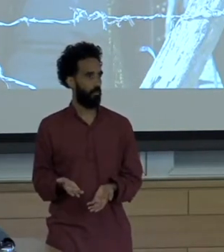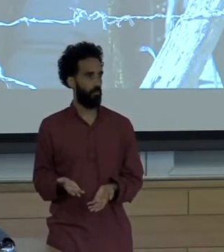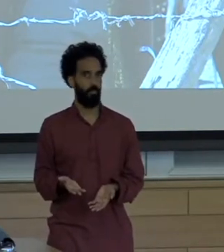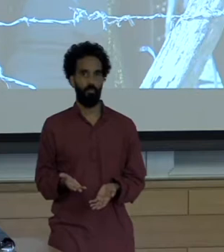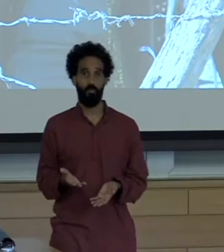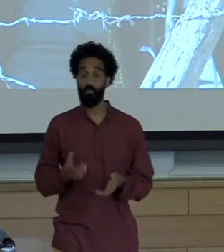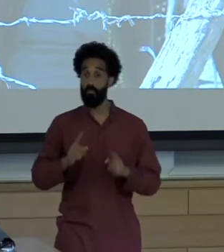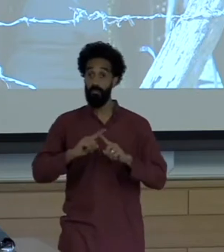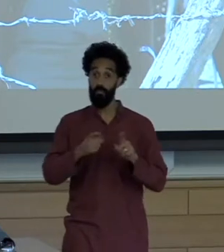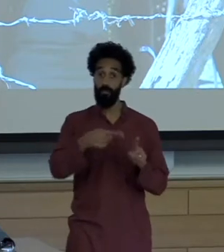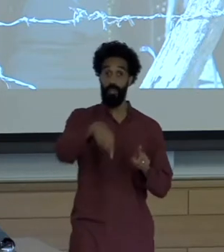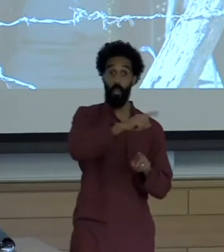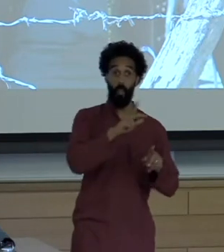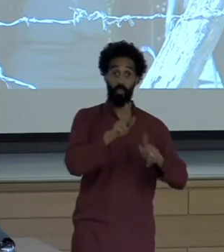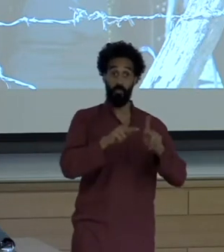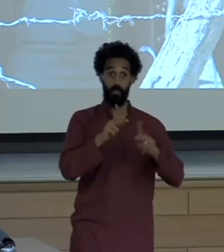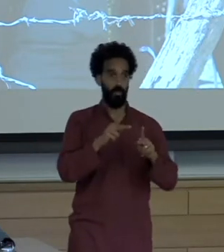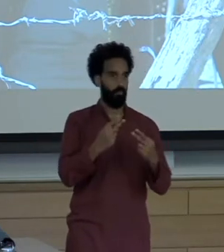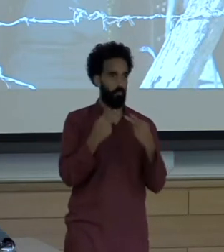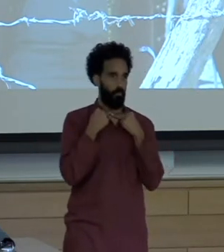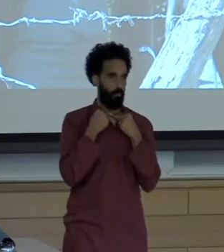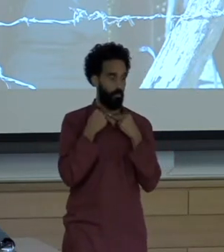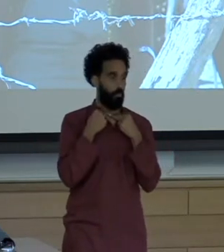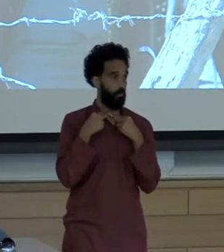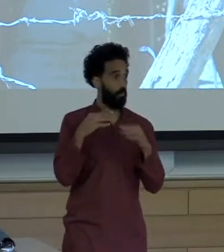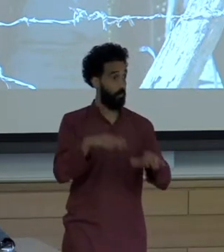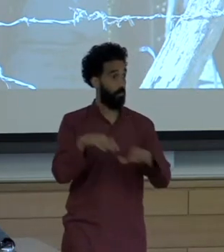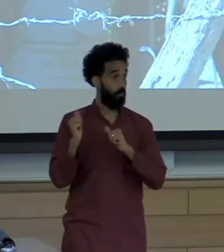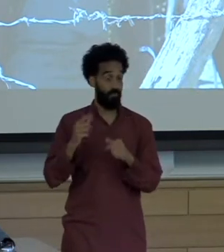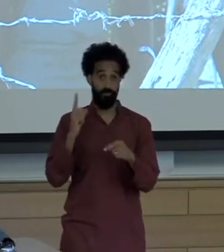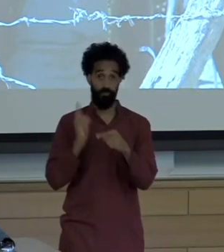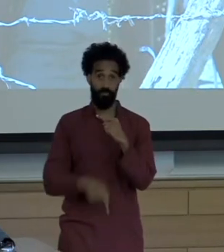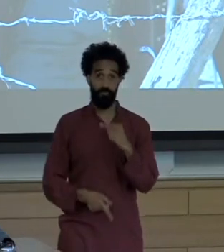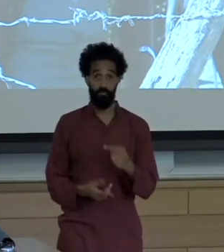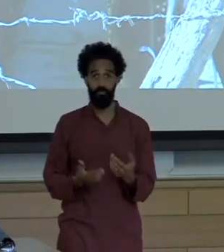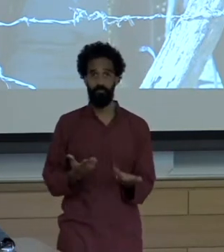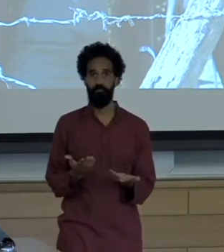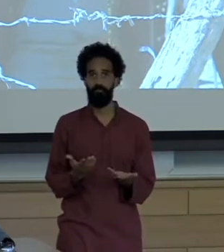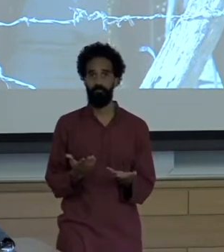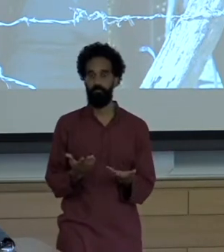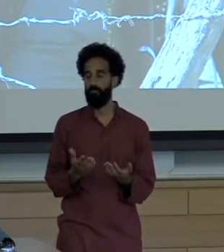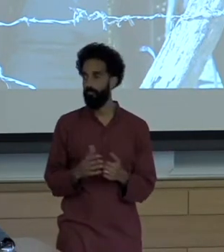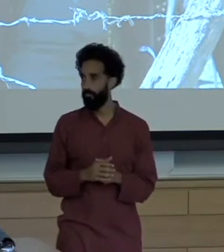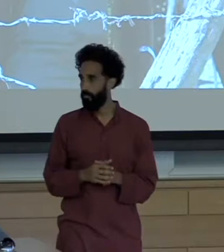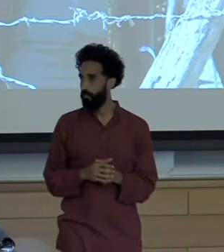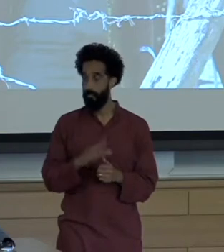Those people cannot come out. Right? They are stuck in that reality and